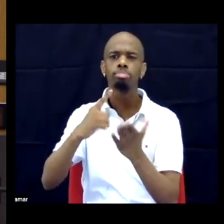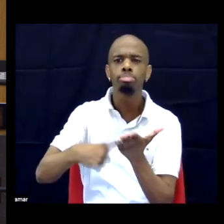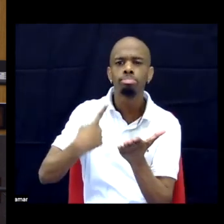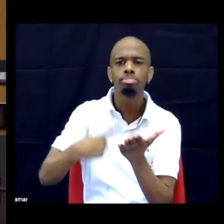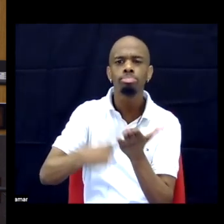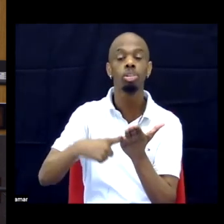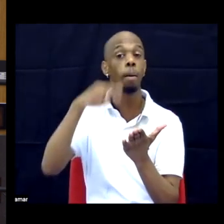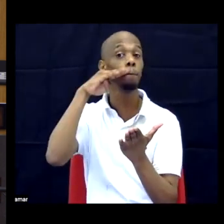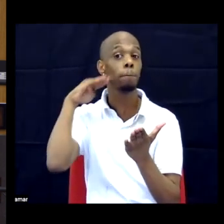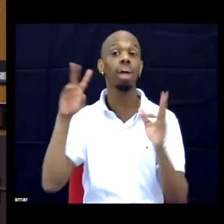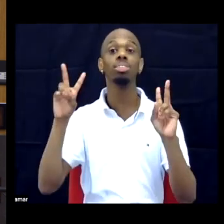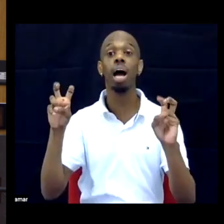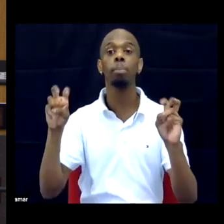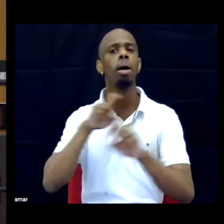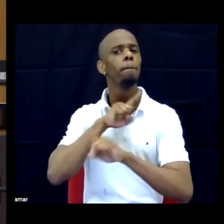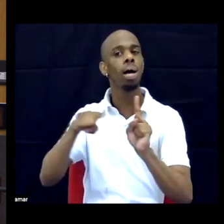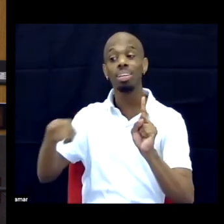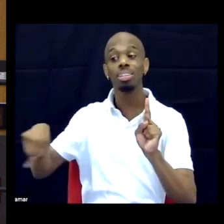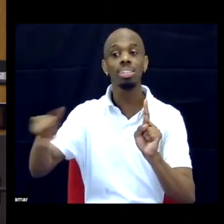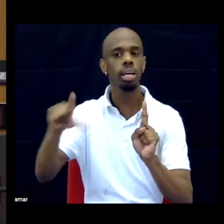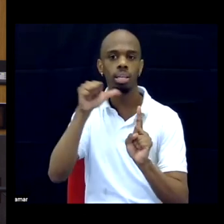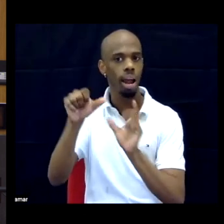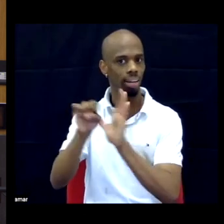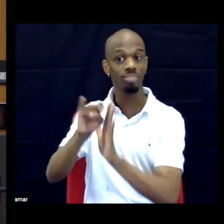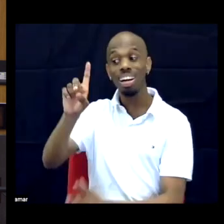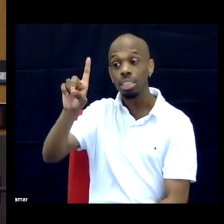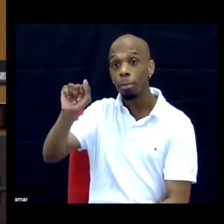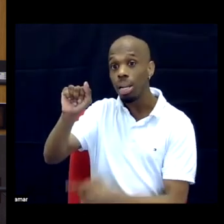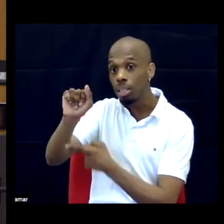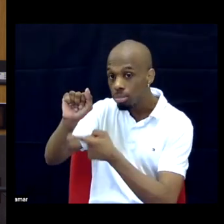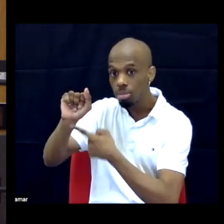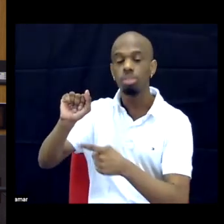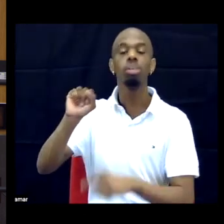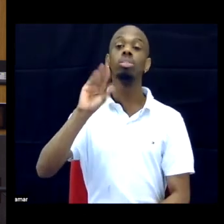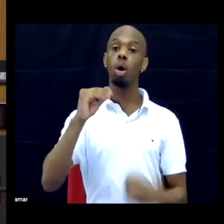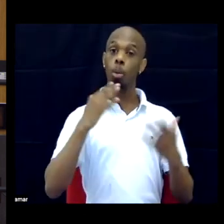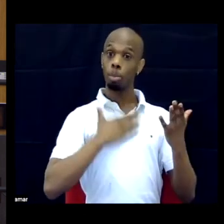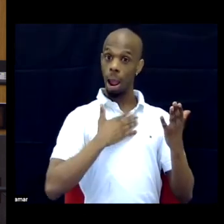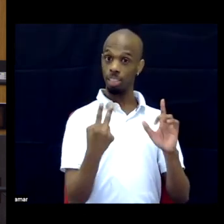books and bringing the lens of disabilities to them and reinterpreting it in the book.